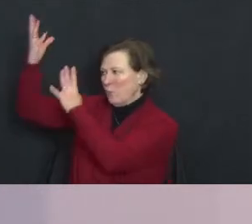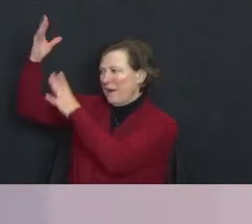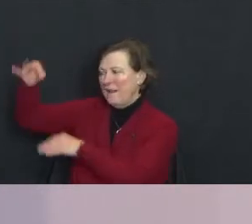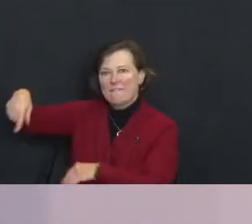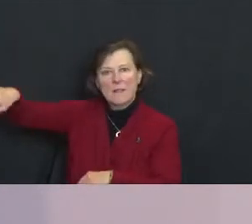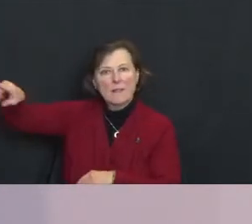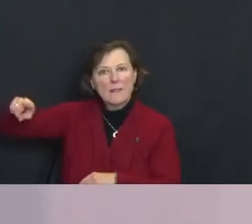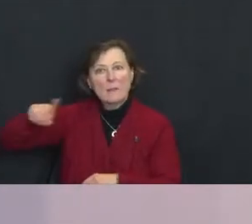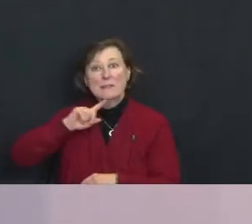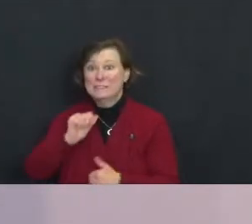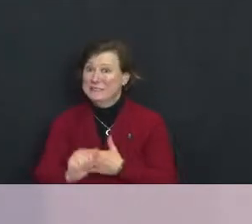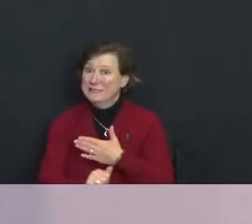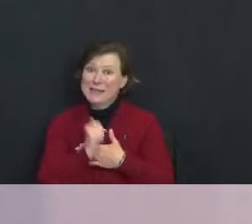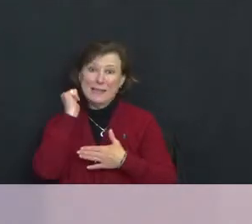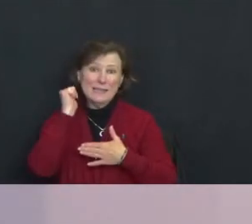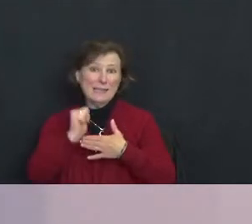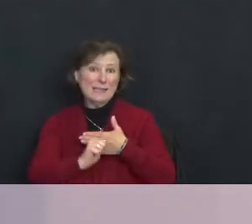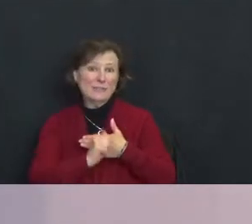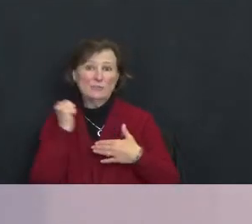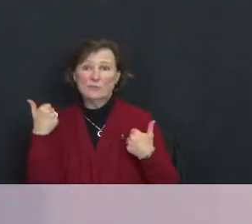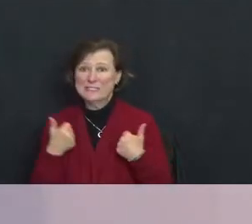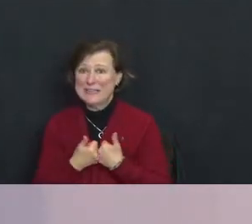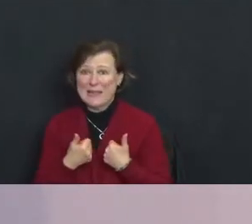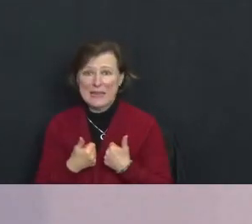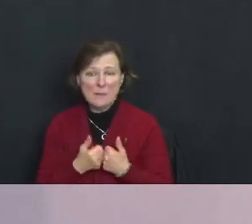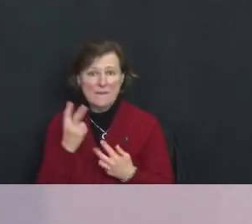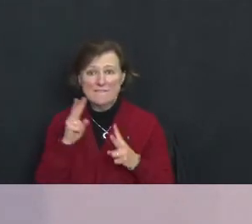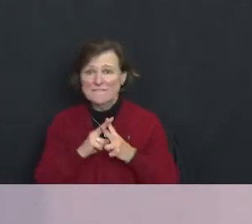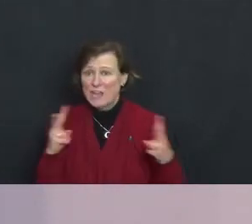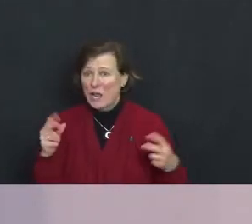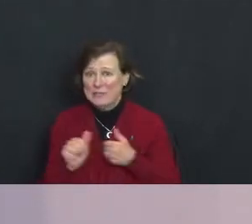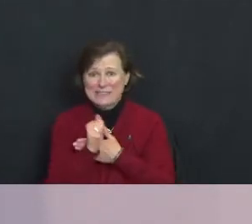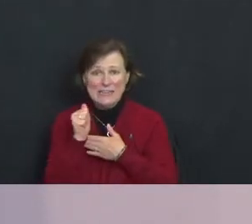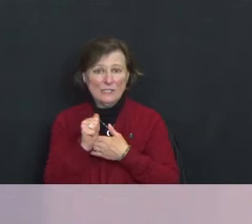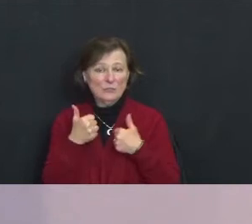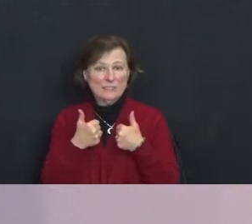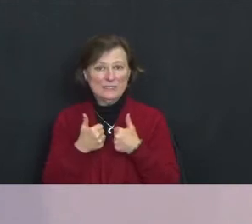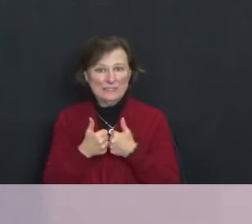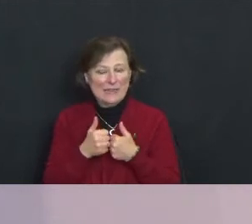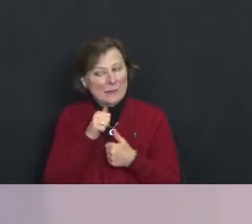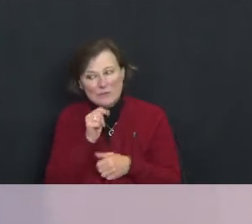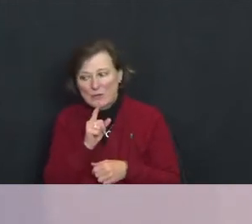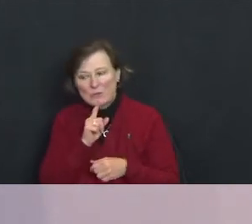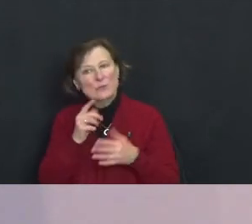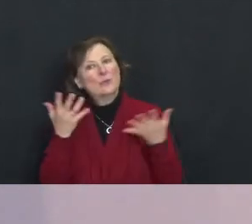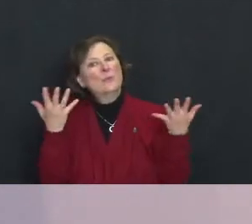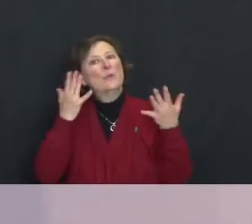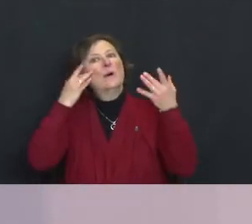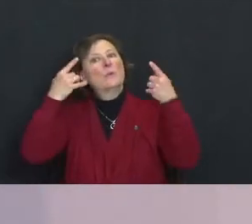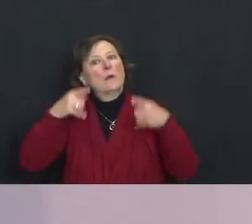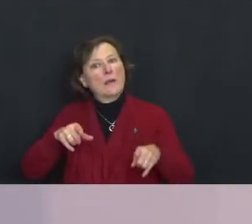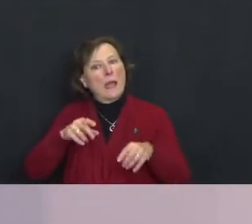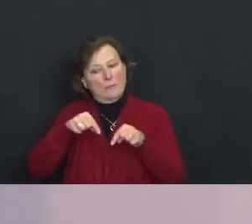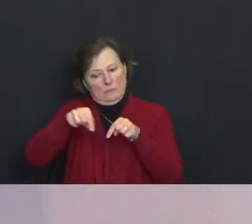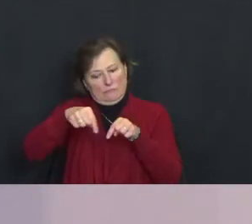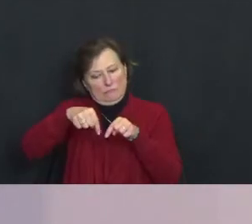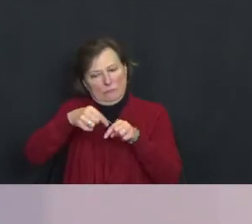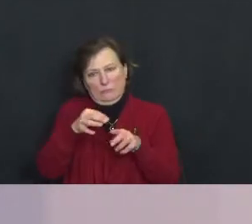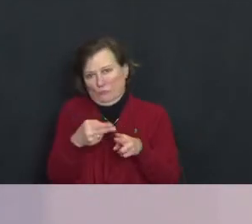It's a dangerous game, a very dangerous game and I’m not sure how it's going to play out at least in the short run.